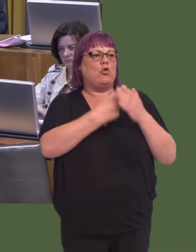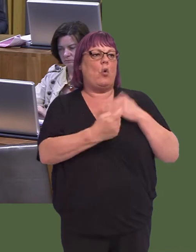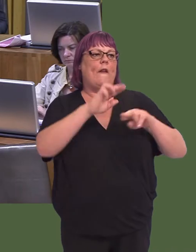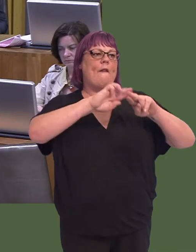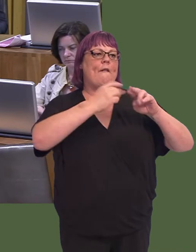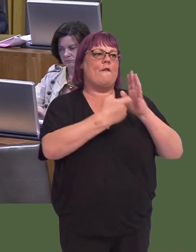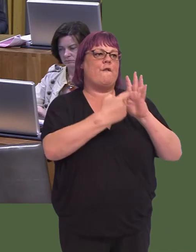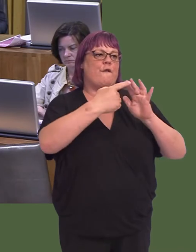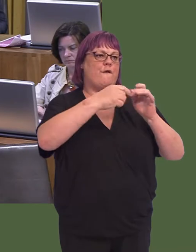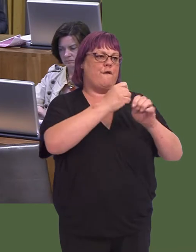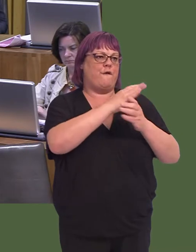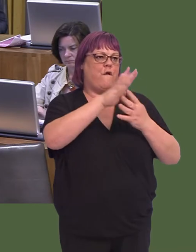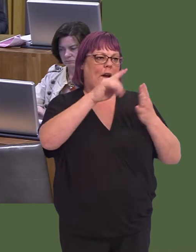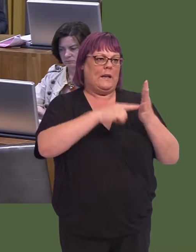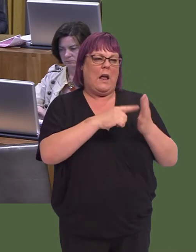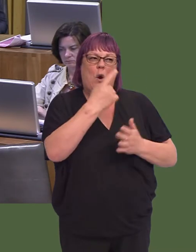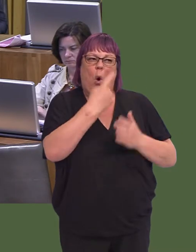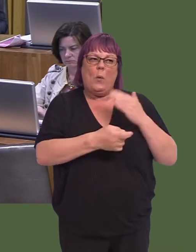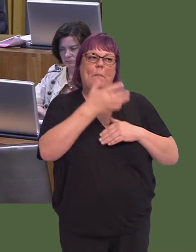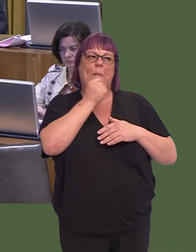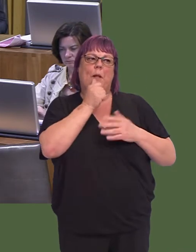it's a freight line and is used for occasional passenger diversions.